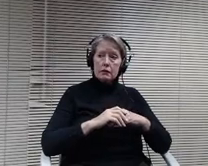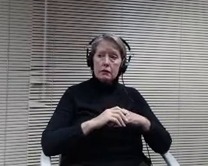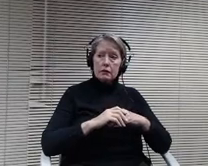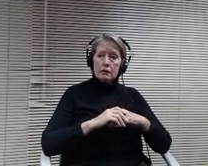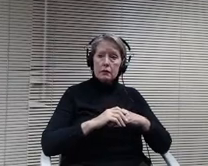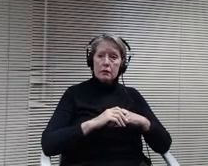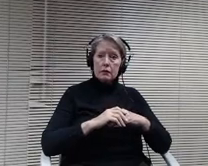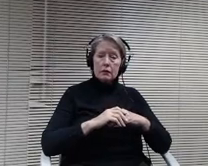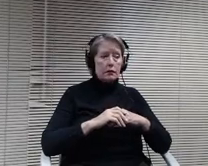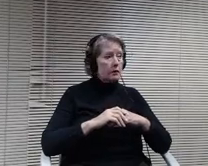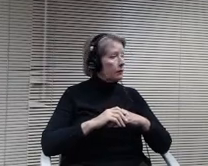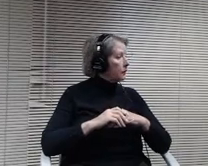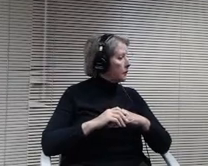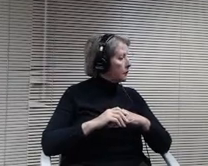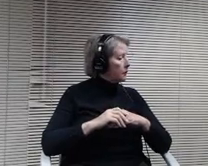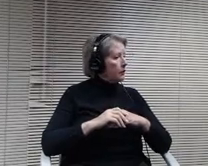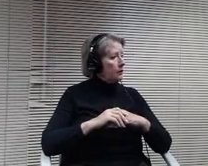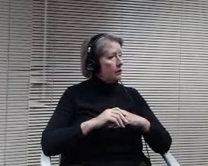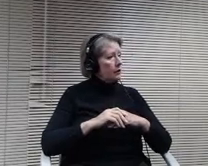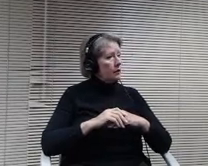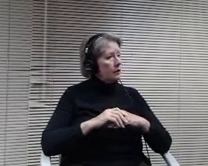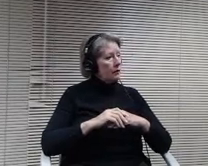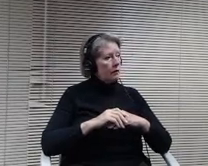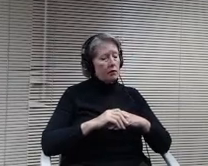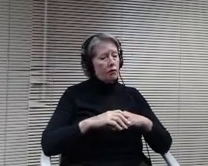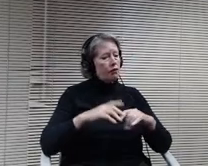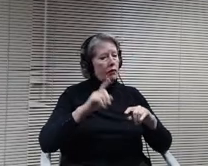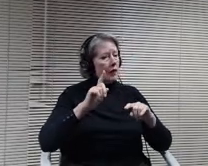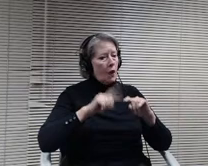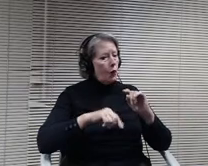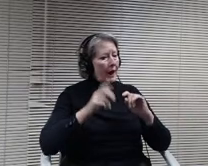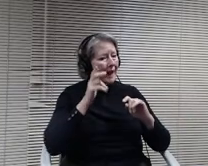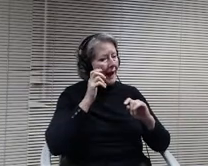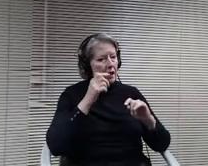Paul, we can't hear you if and I can't see you so I don't know if you're trying to talk.